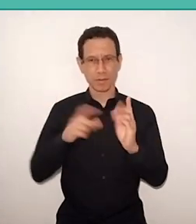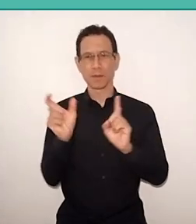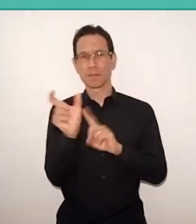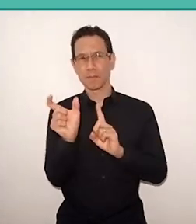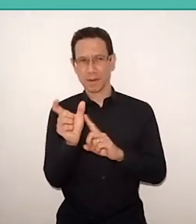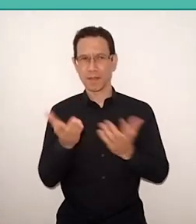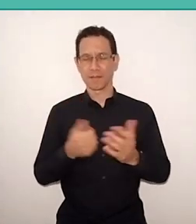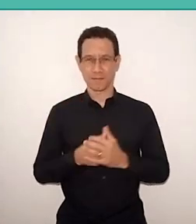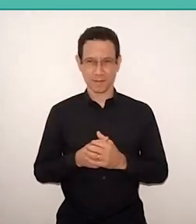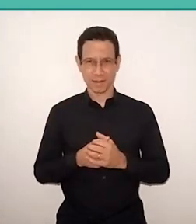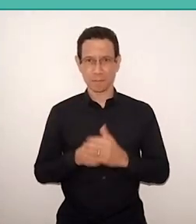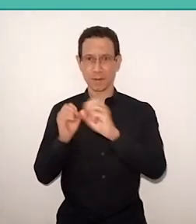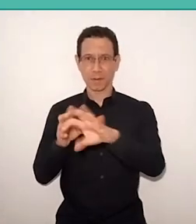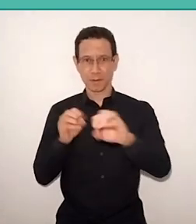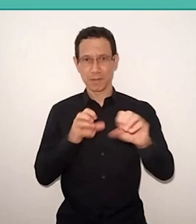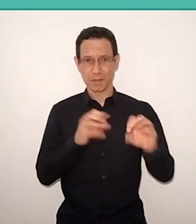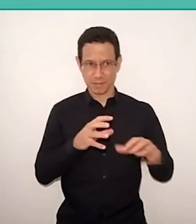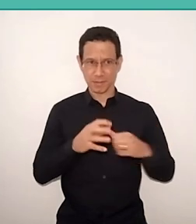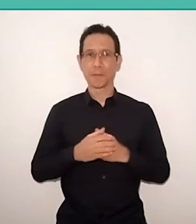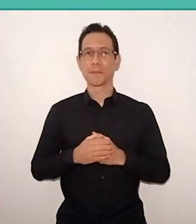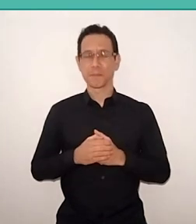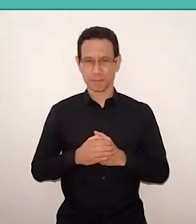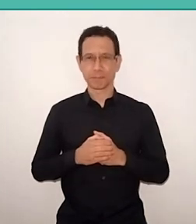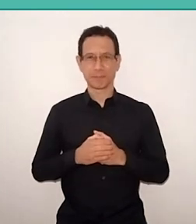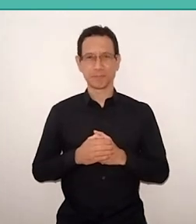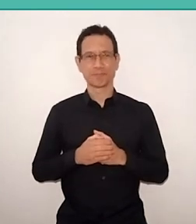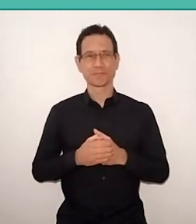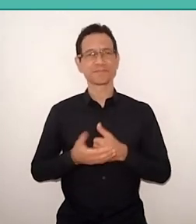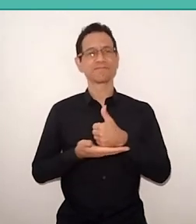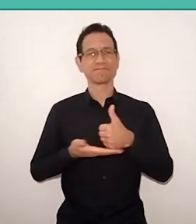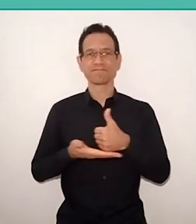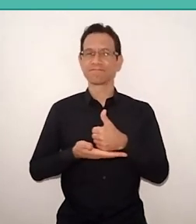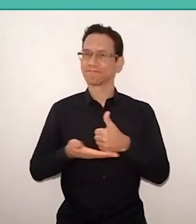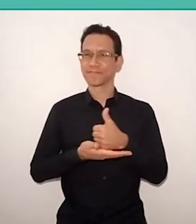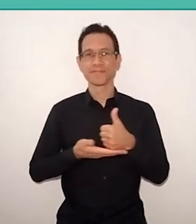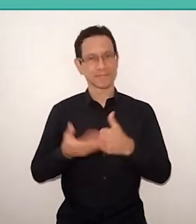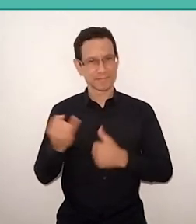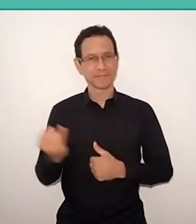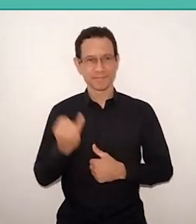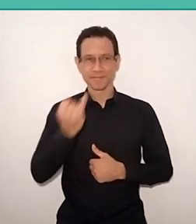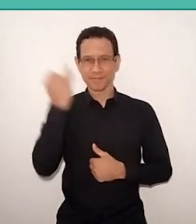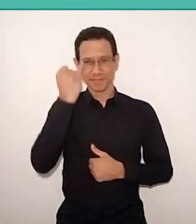and education, as essential fundamentals for a healthy life,